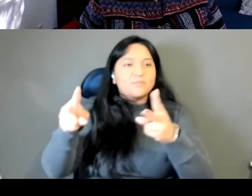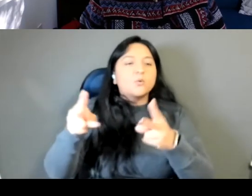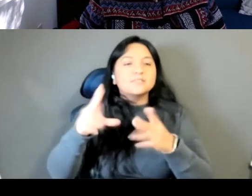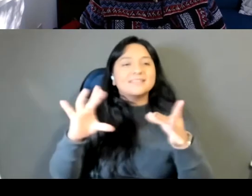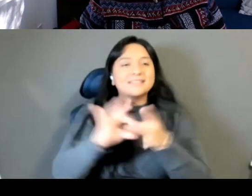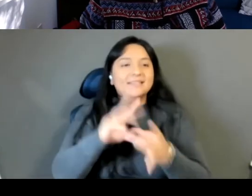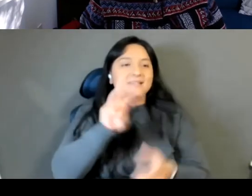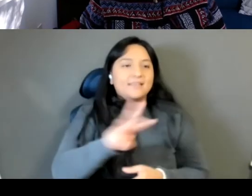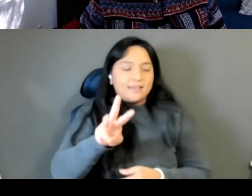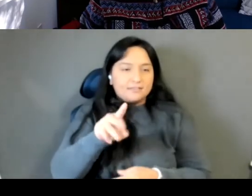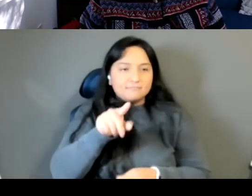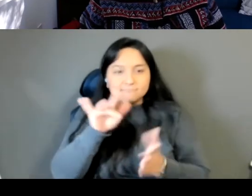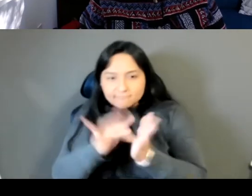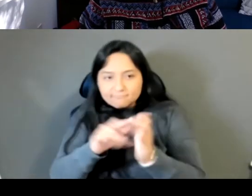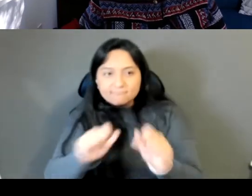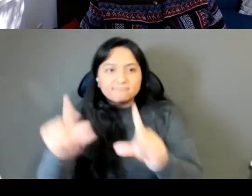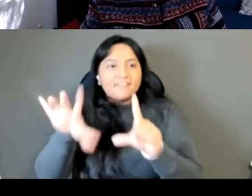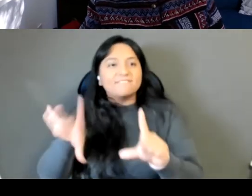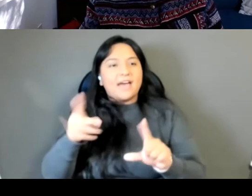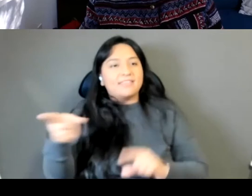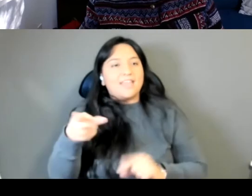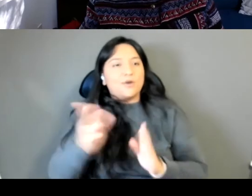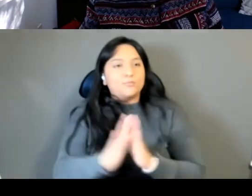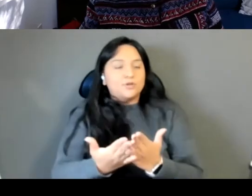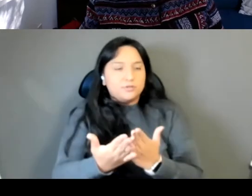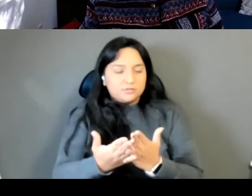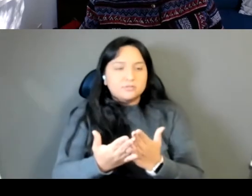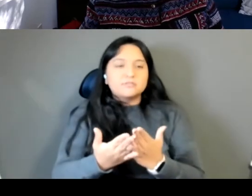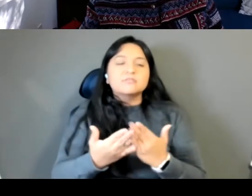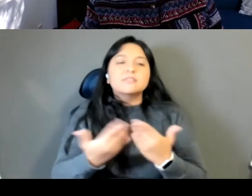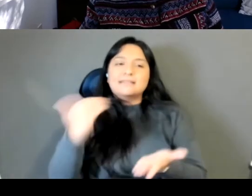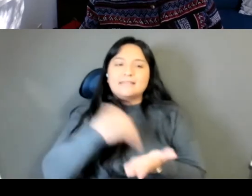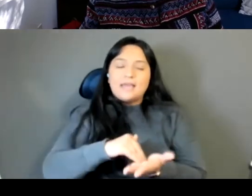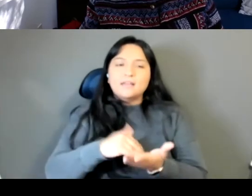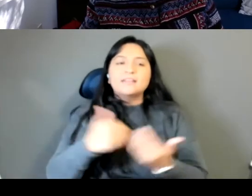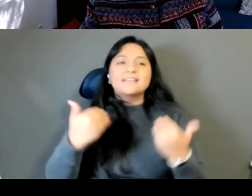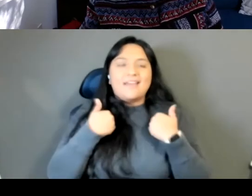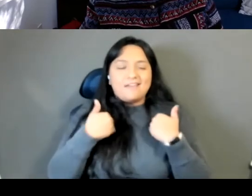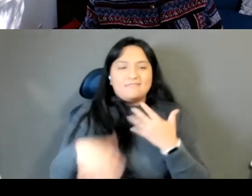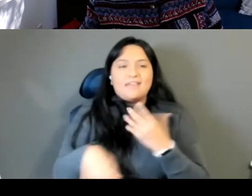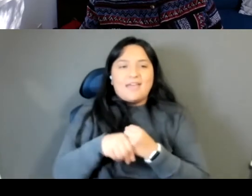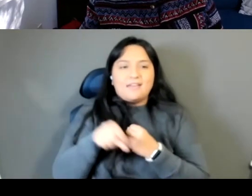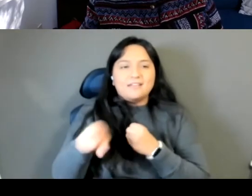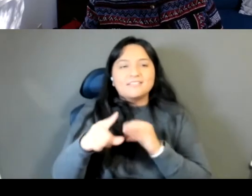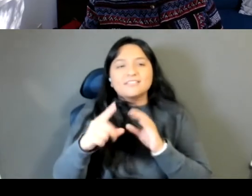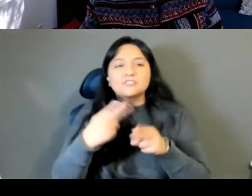book again there's an excerpt from theories back on the margins right now that you can read.